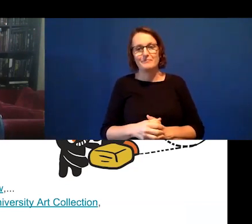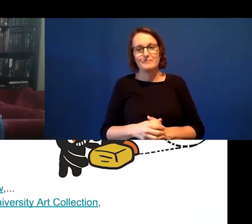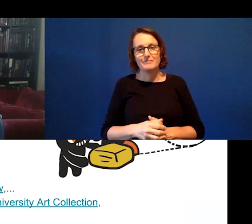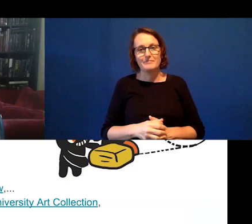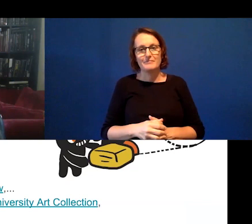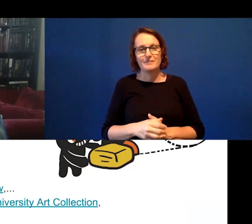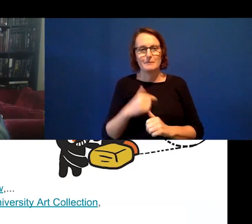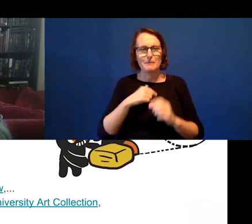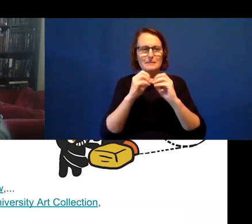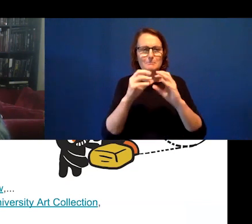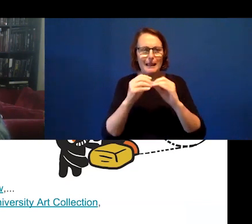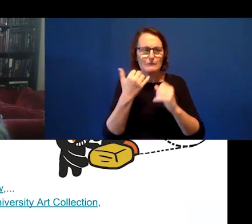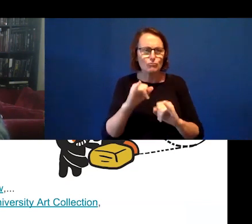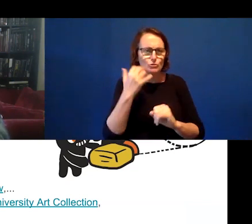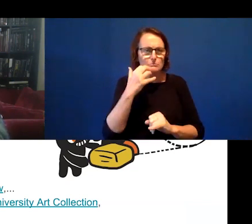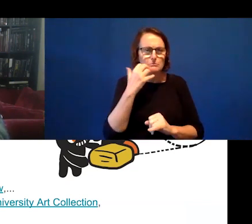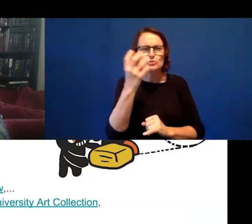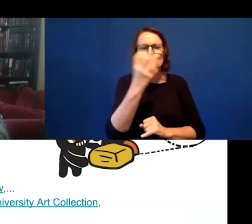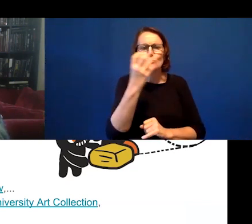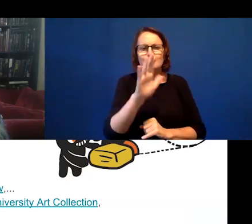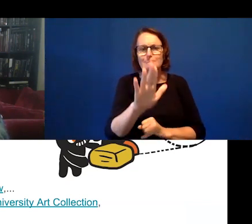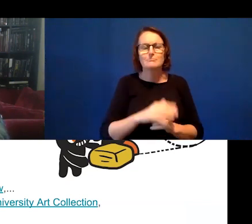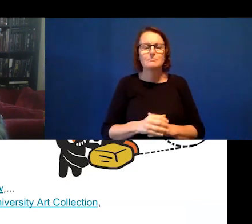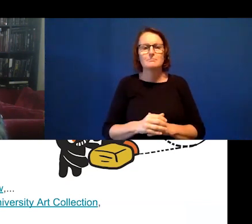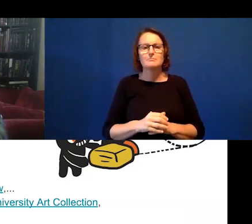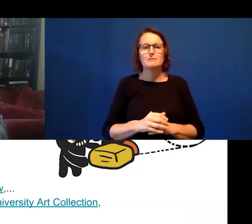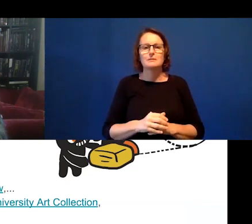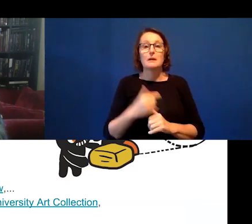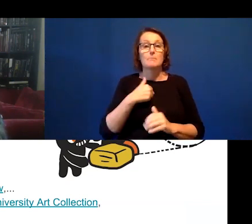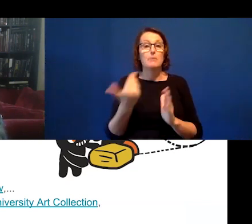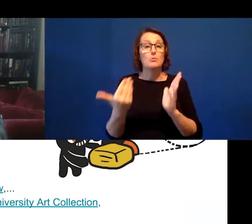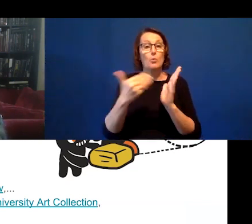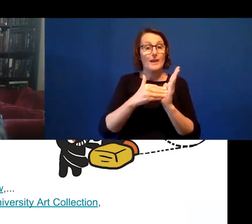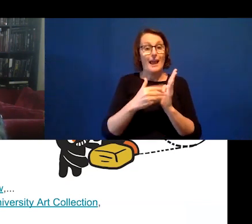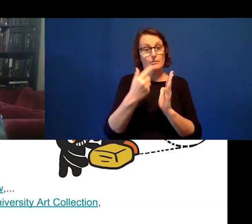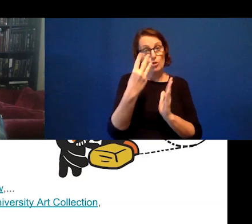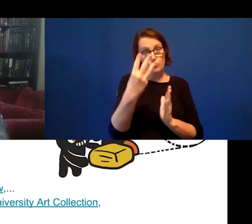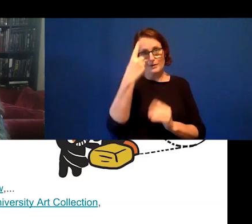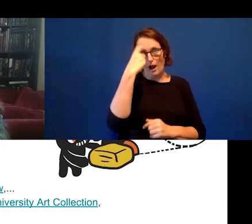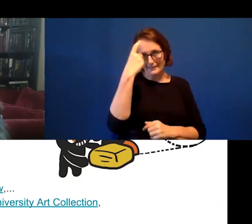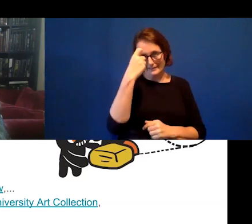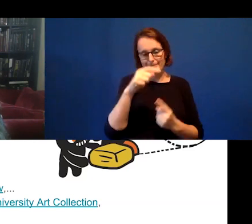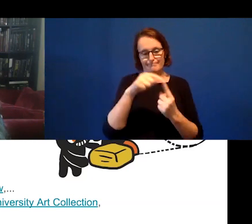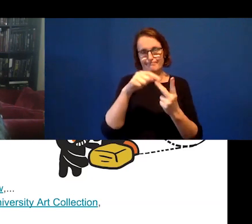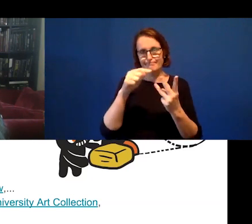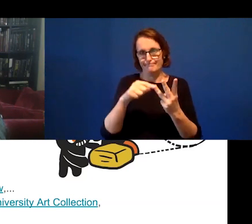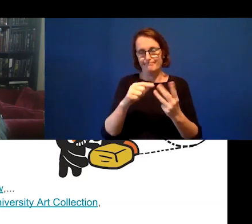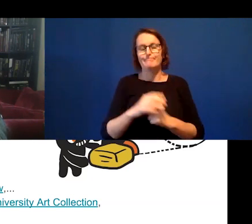I want to add three thoughts here when it comes to -